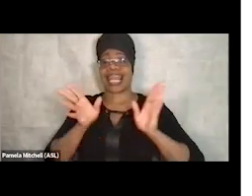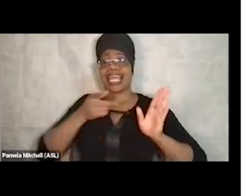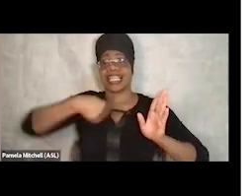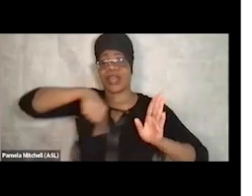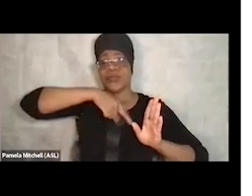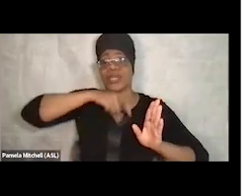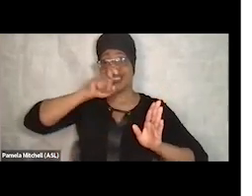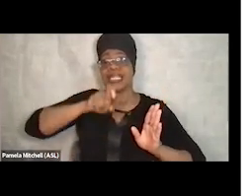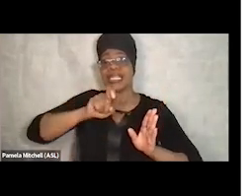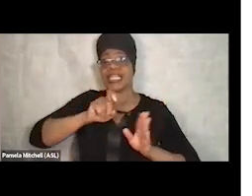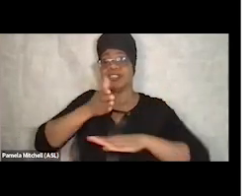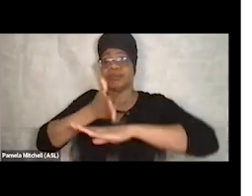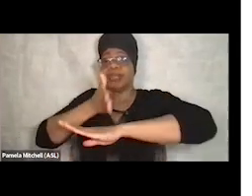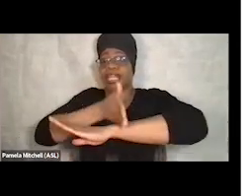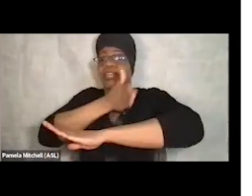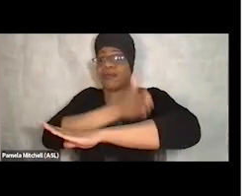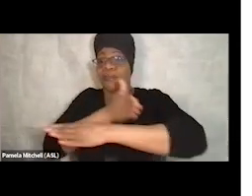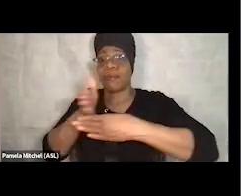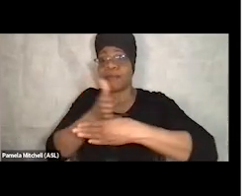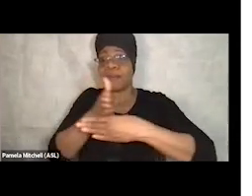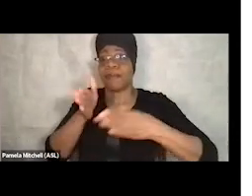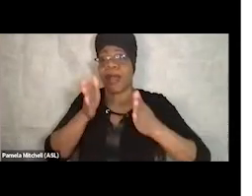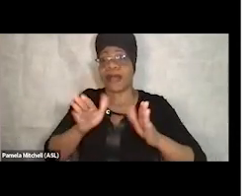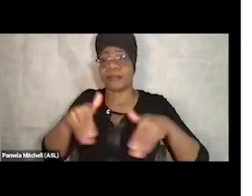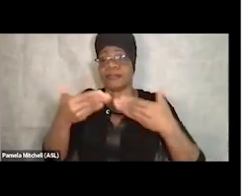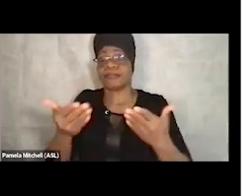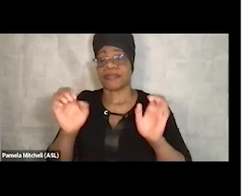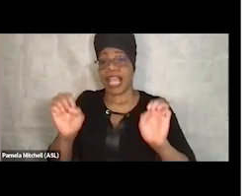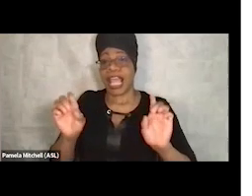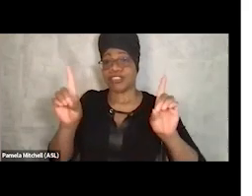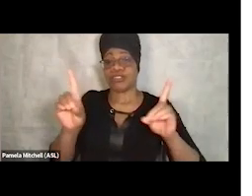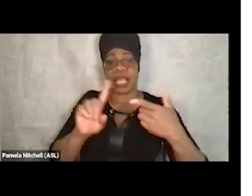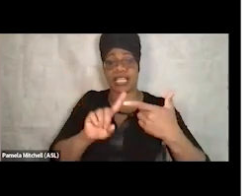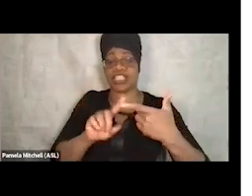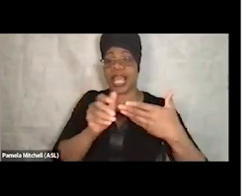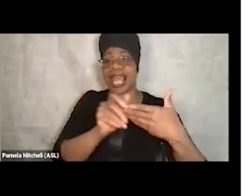in terms of providing education and leadership and going to community meetings.